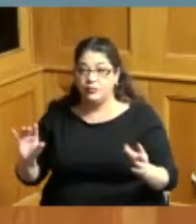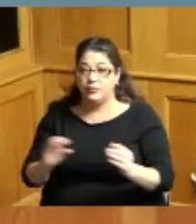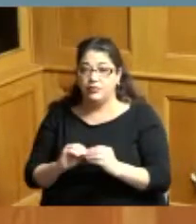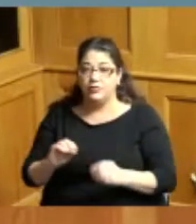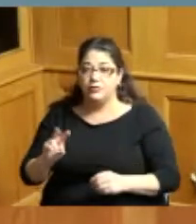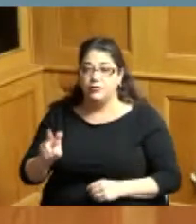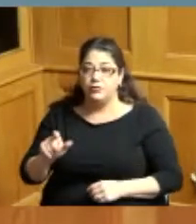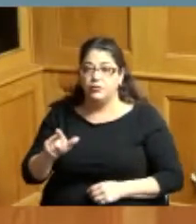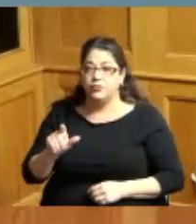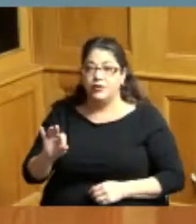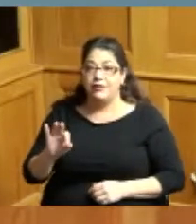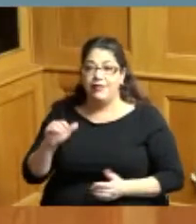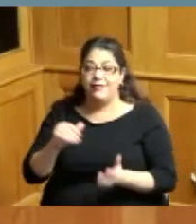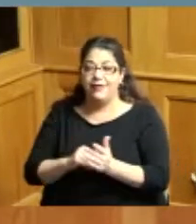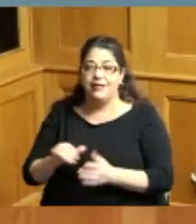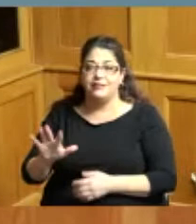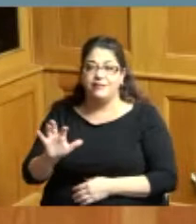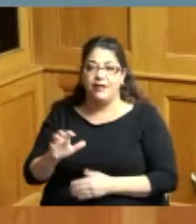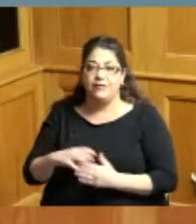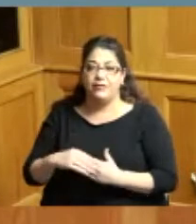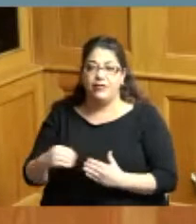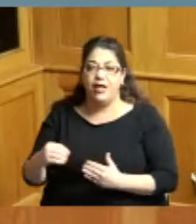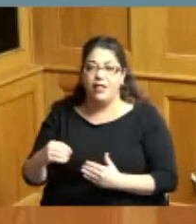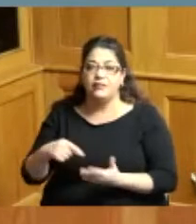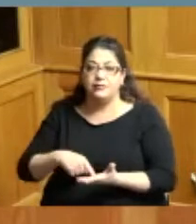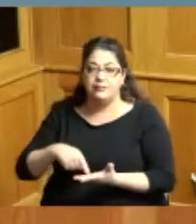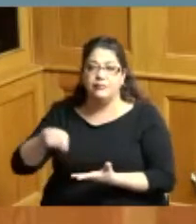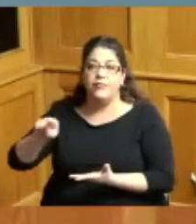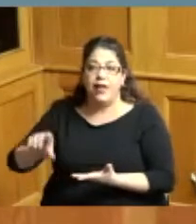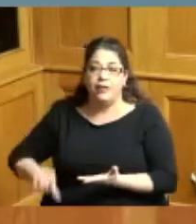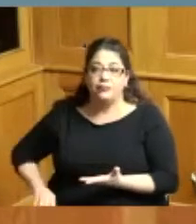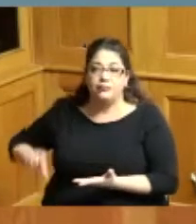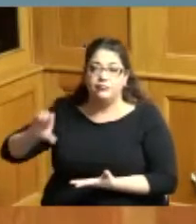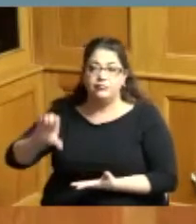nine thousand five hundred dollars we would pay out of the taxpayers money